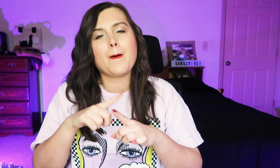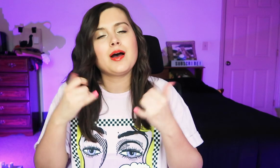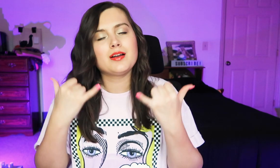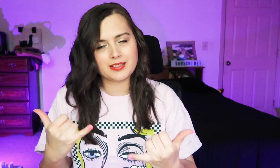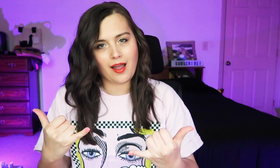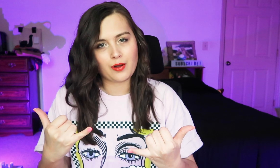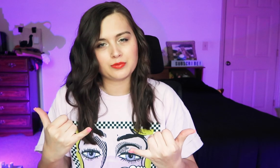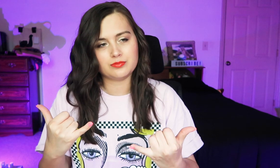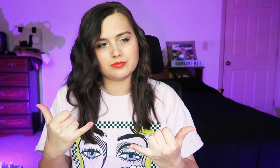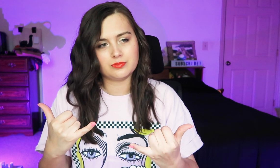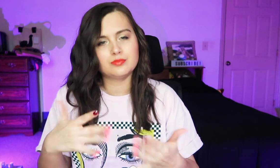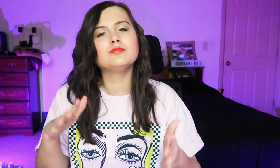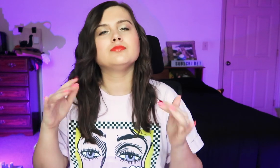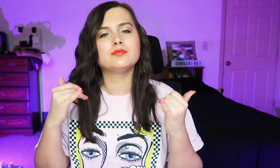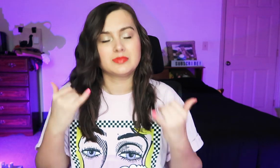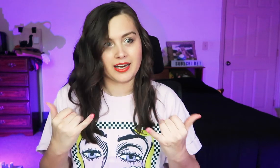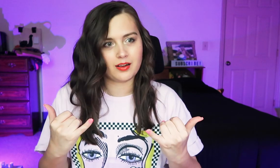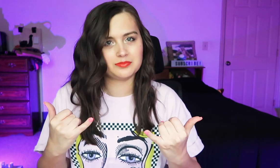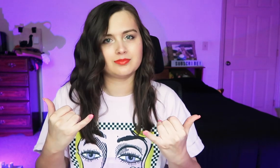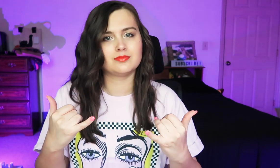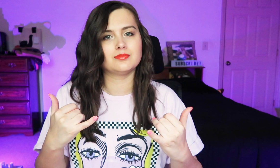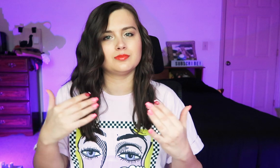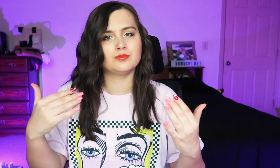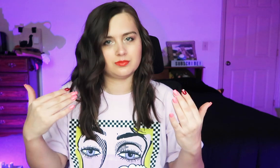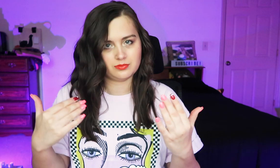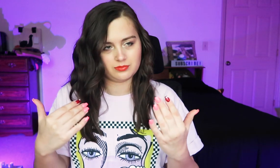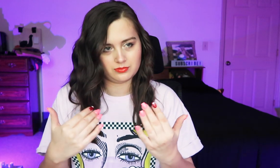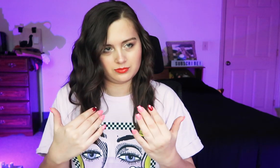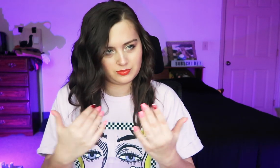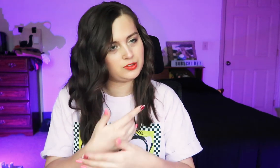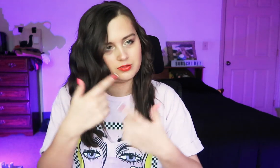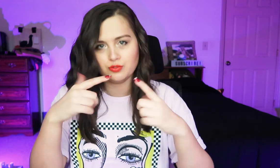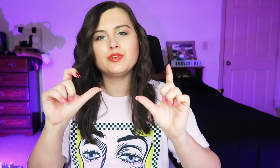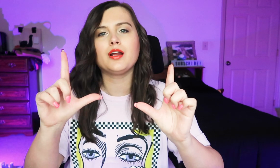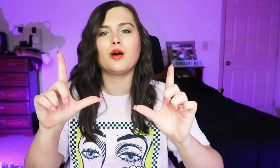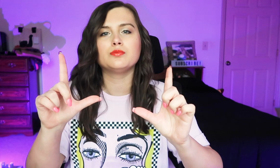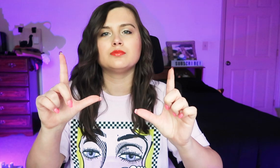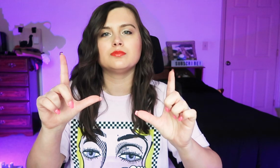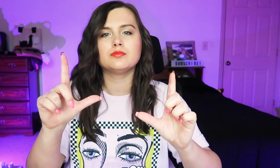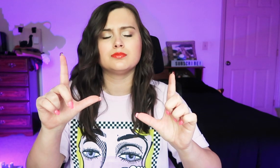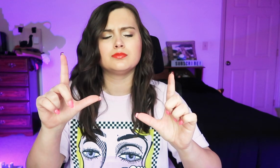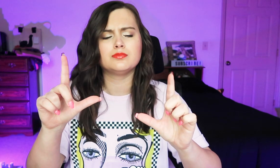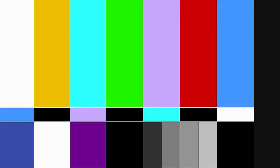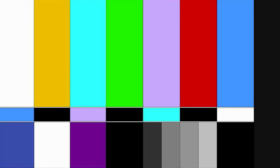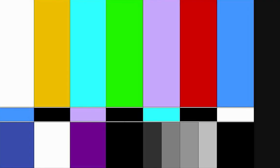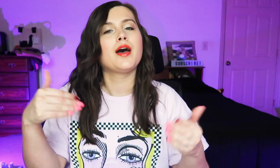But now today for this new video... (BEEP)